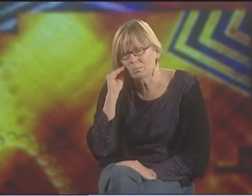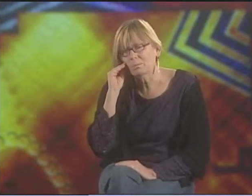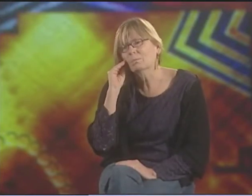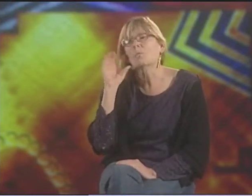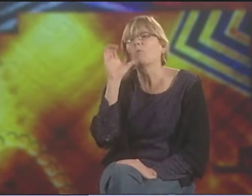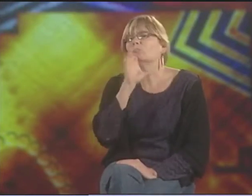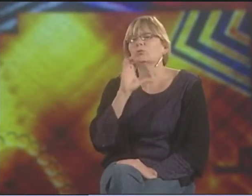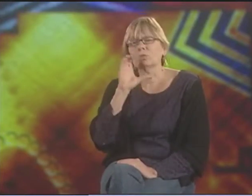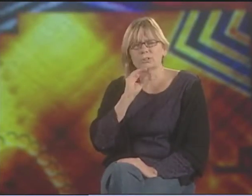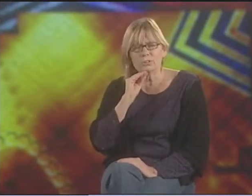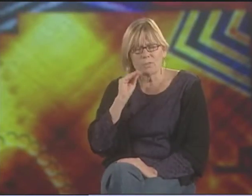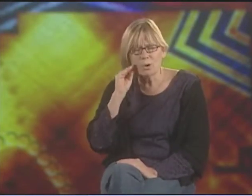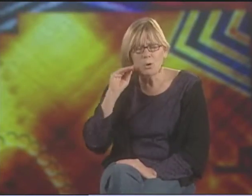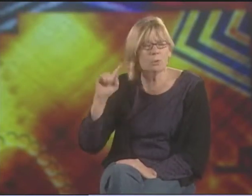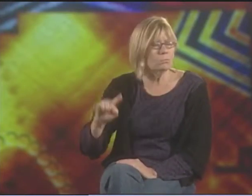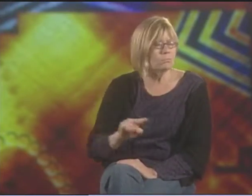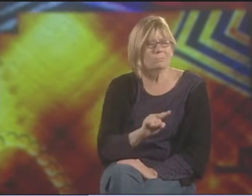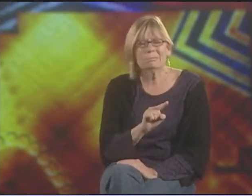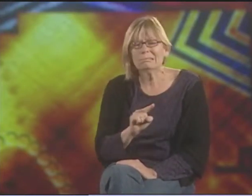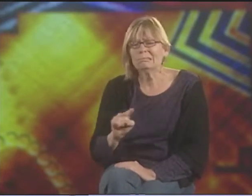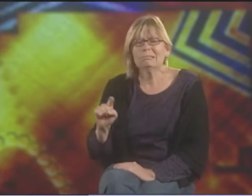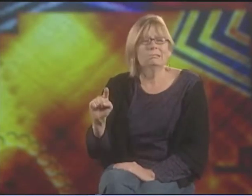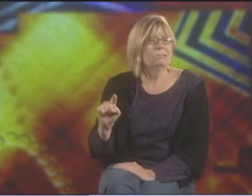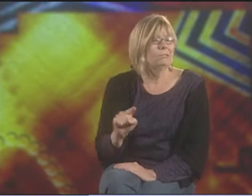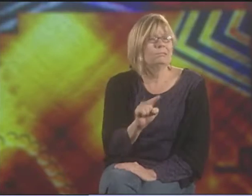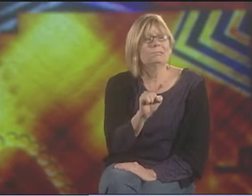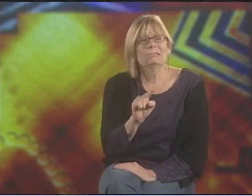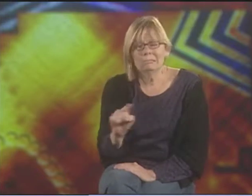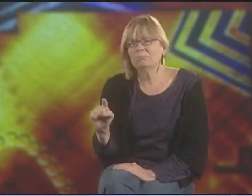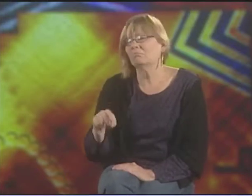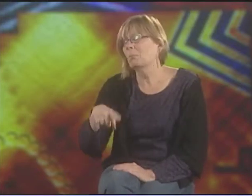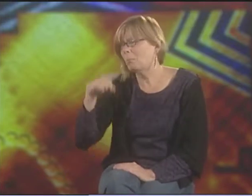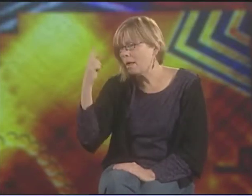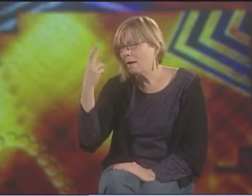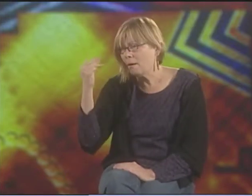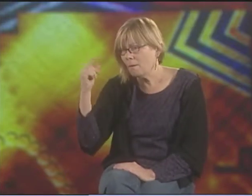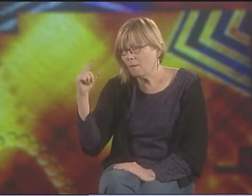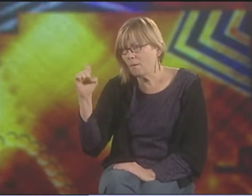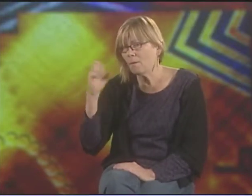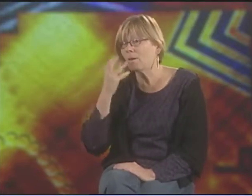AND THE SEARCH FOR A HOME, BEING ON THAT JOURNEY, LOOKING FOR A PLACE TO BELONG.